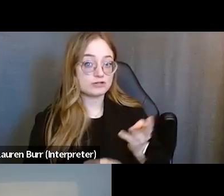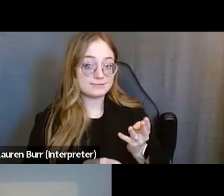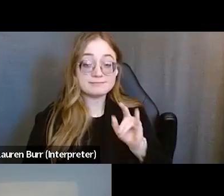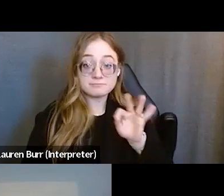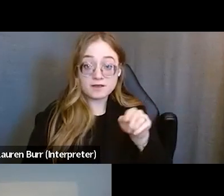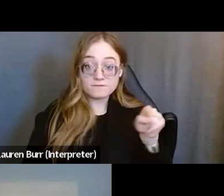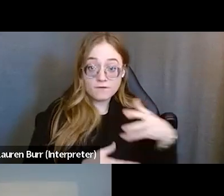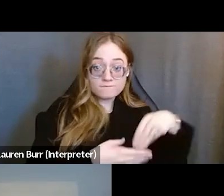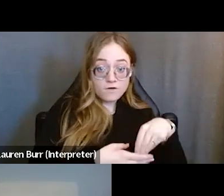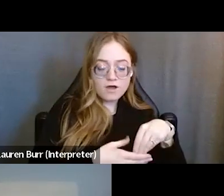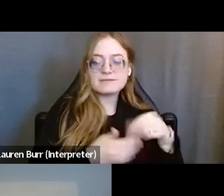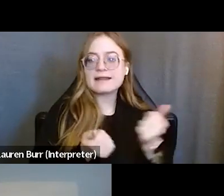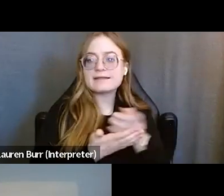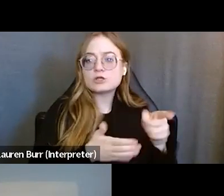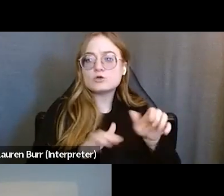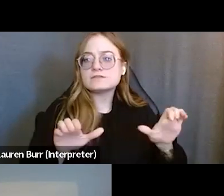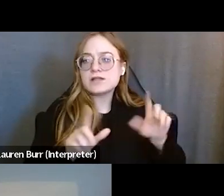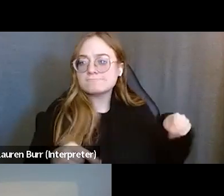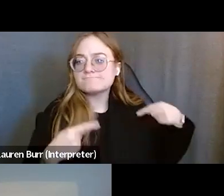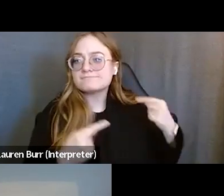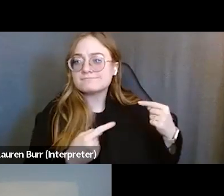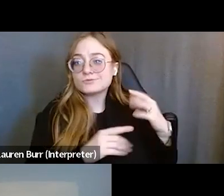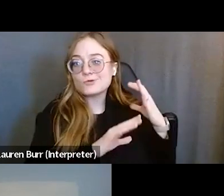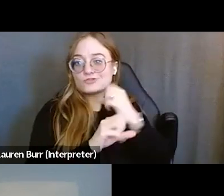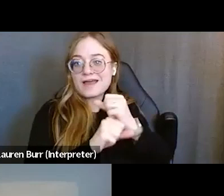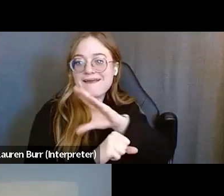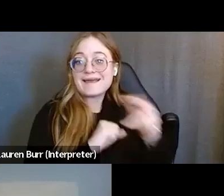anything that you've done to attract and retain staff for your programs.